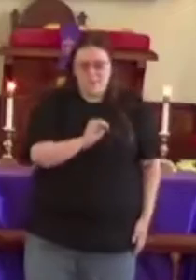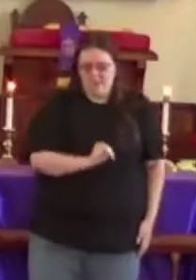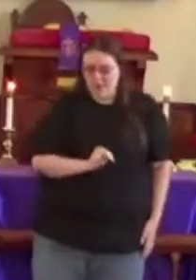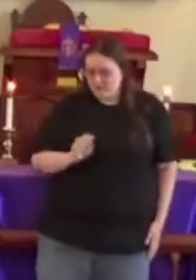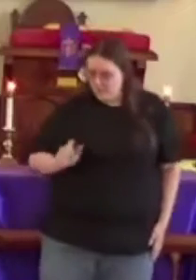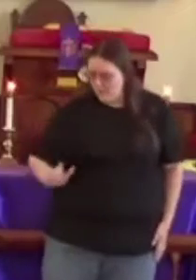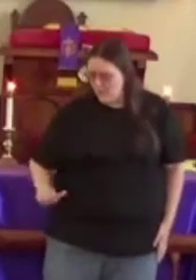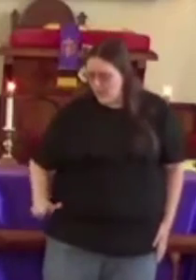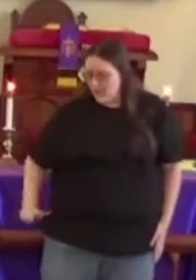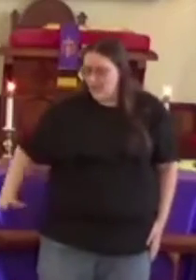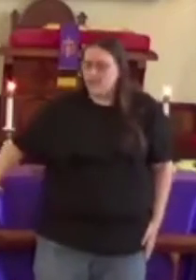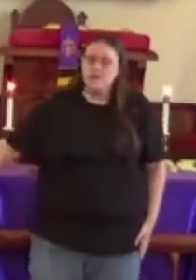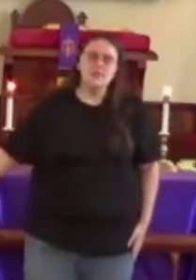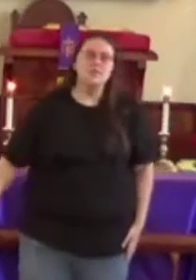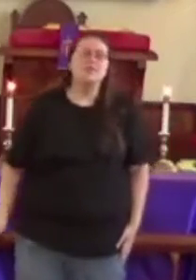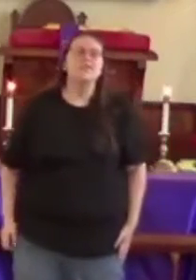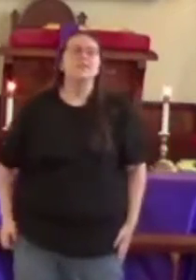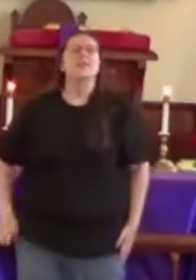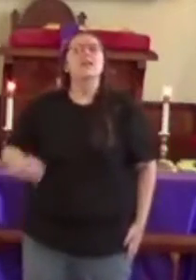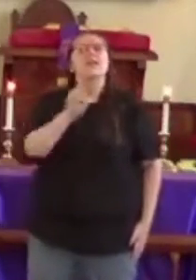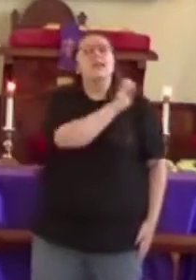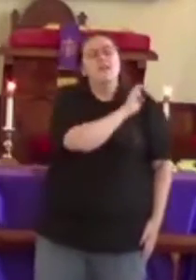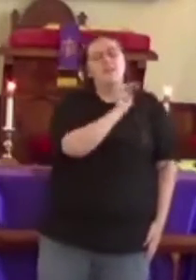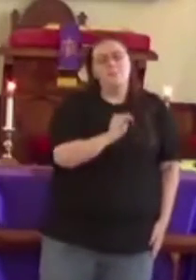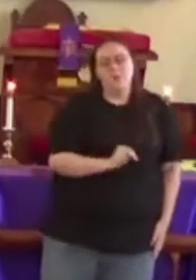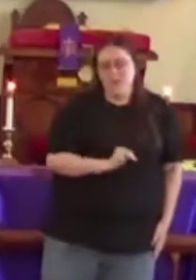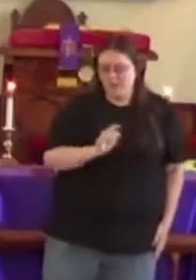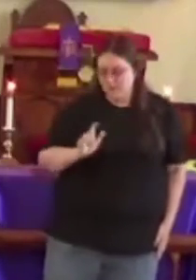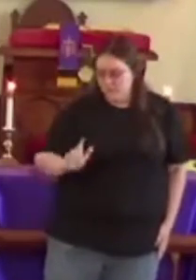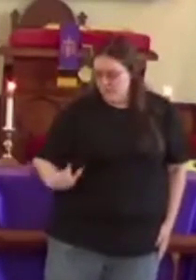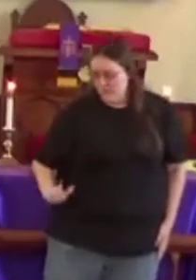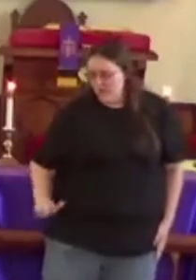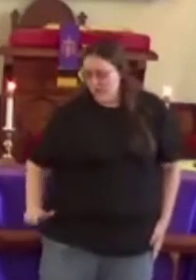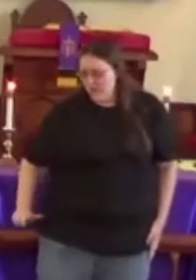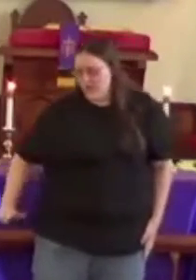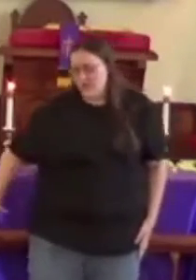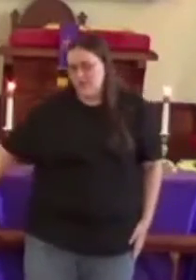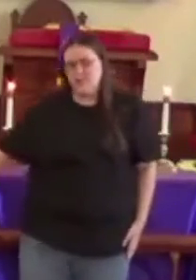Immanuel, Immanuel